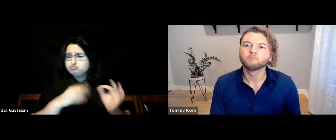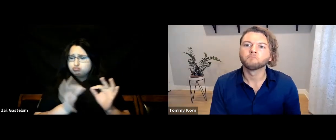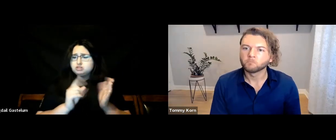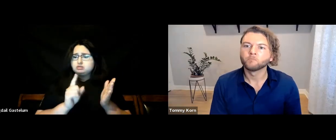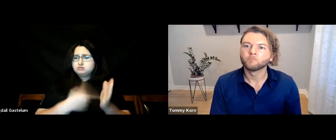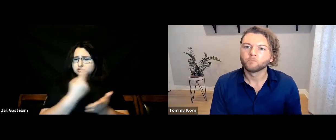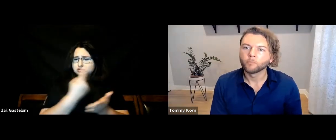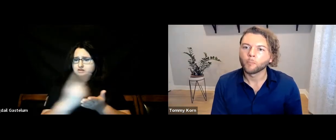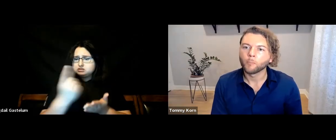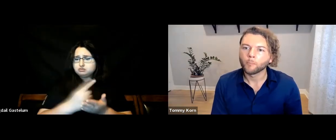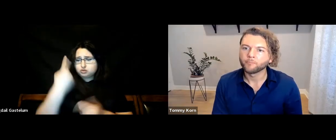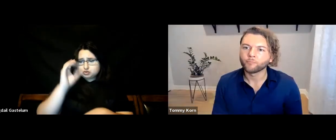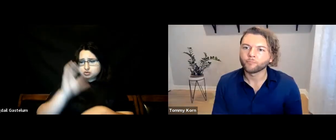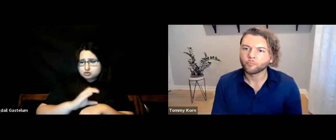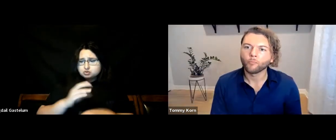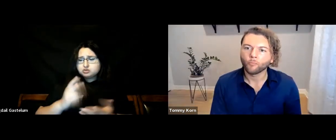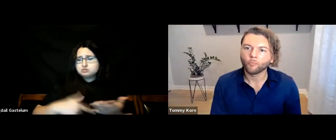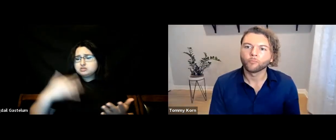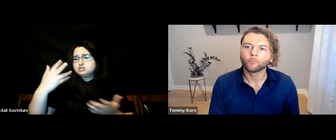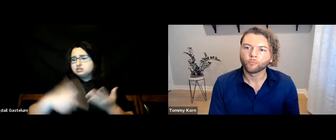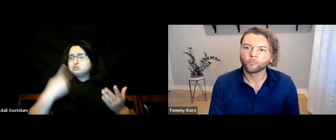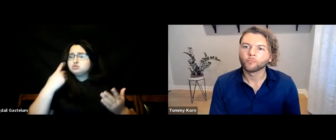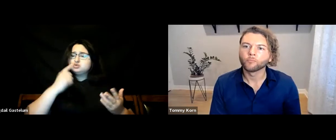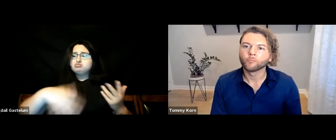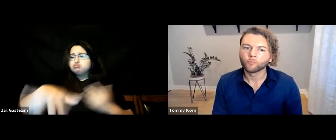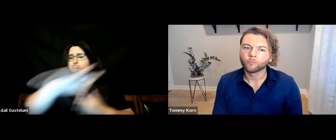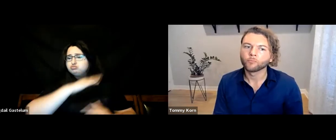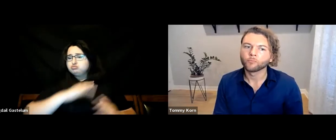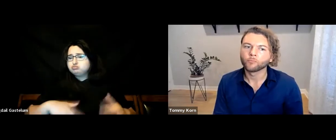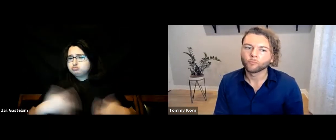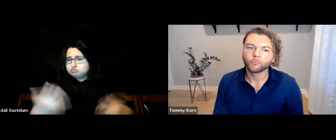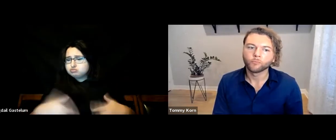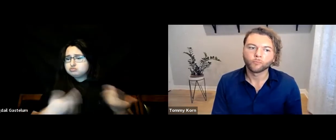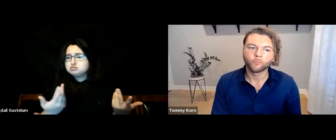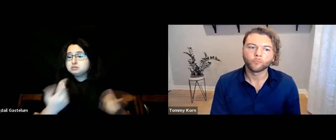I interpret once a week for a church and occasionally for events